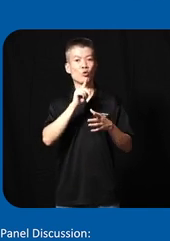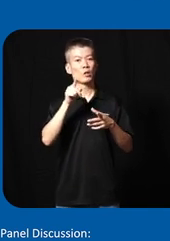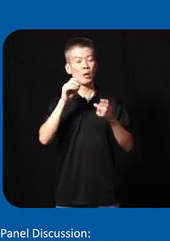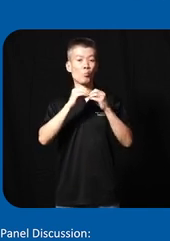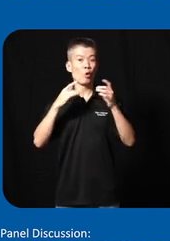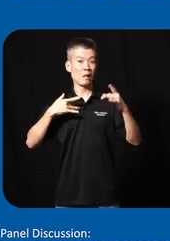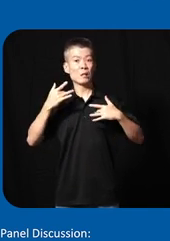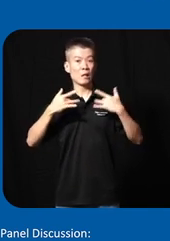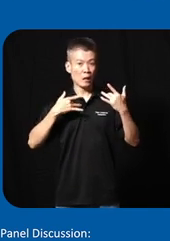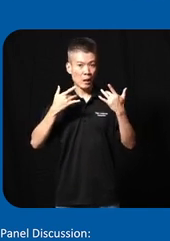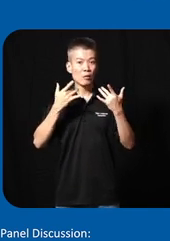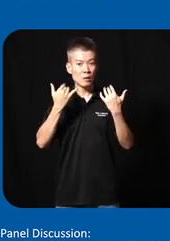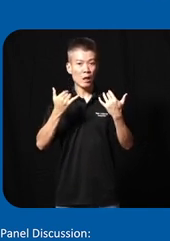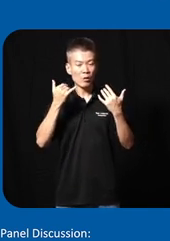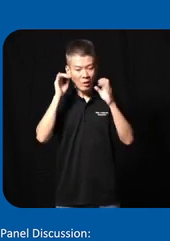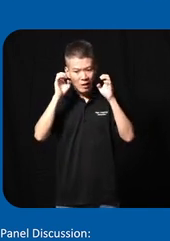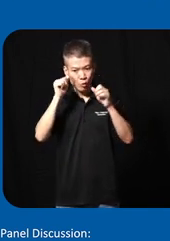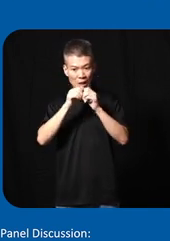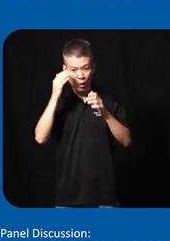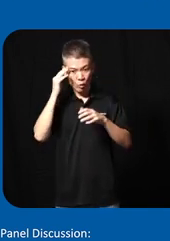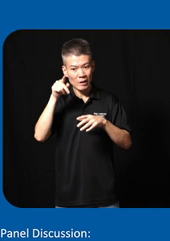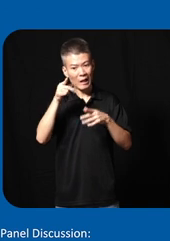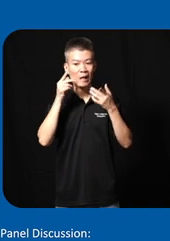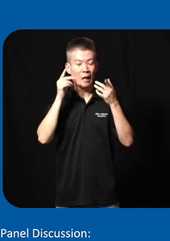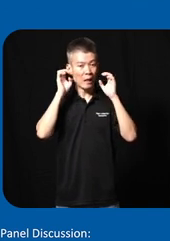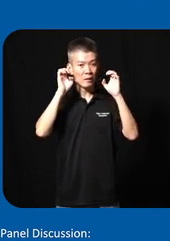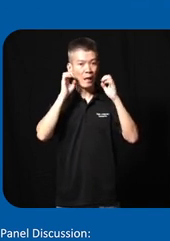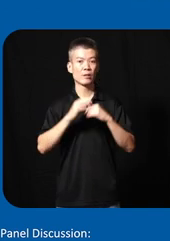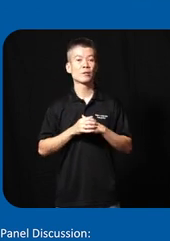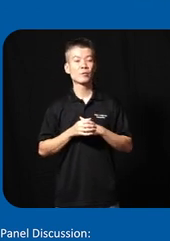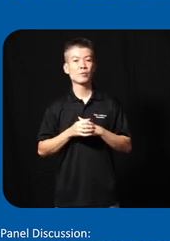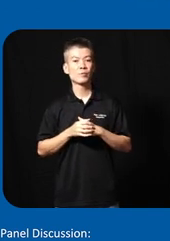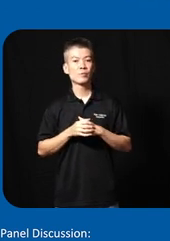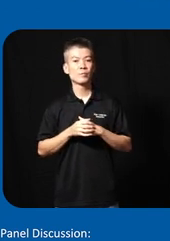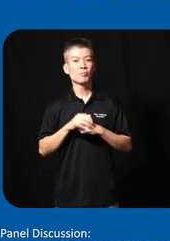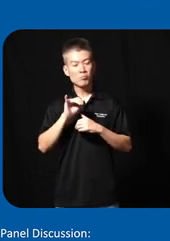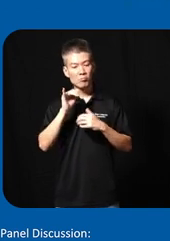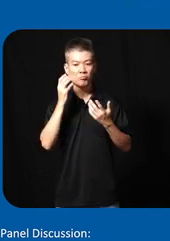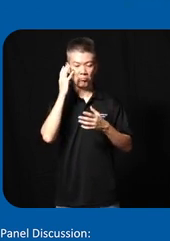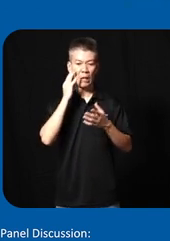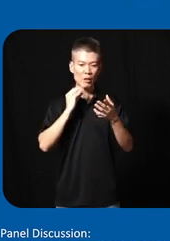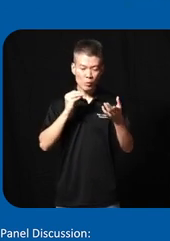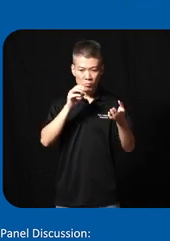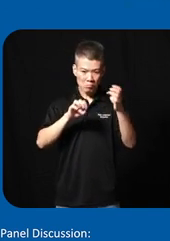more excited now to exercise without knowing that they exercising and of course experientials many